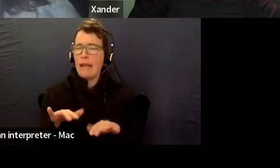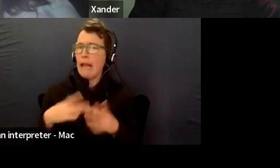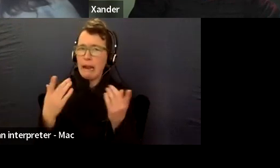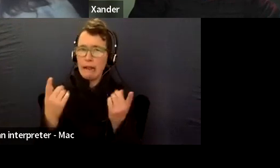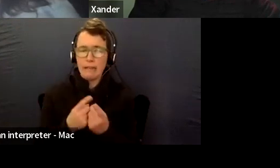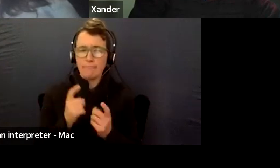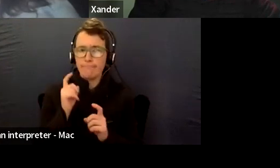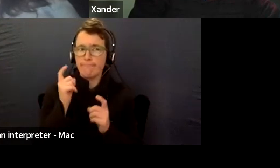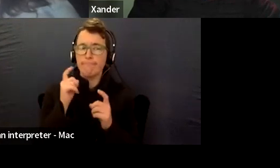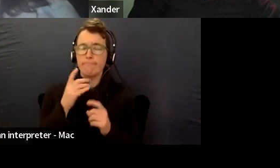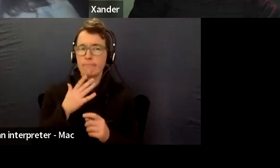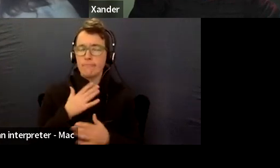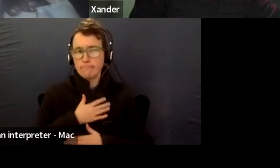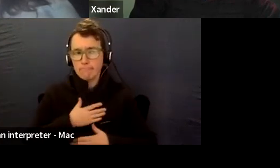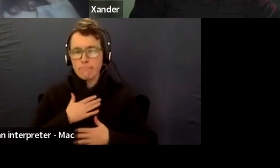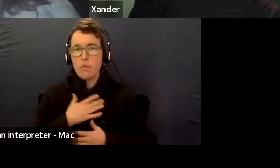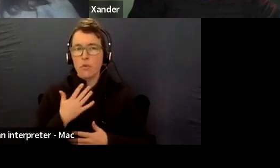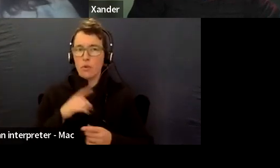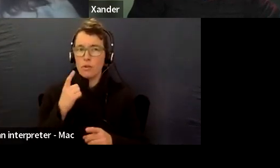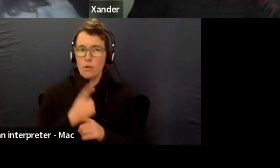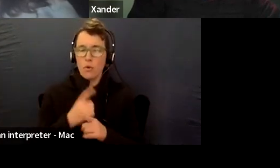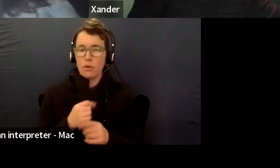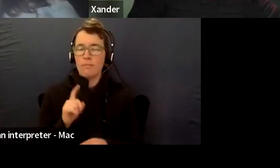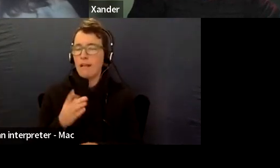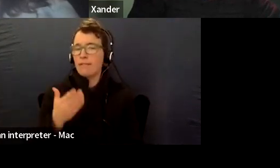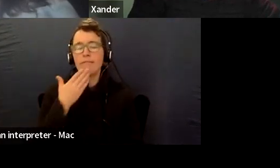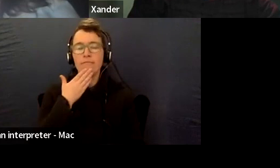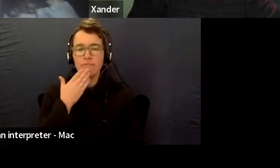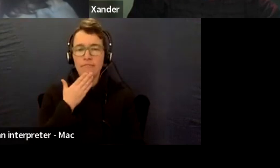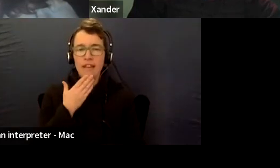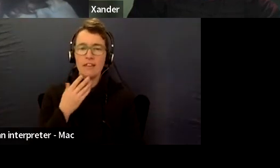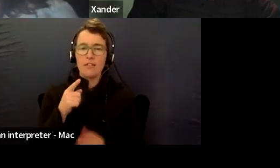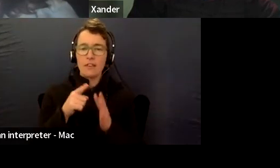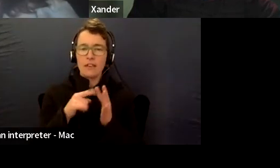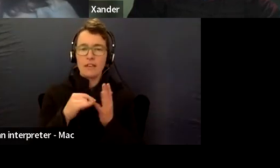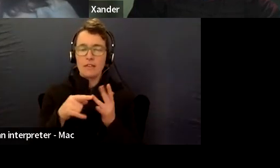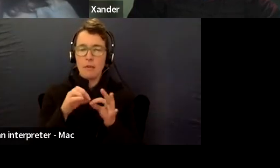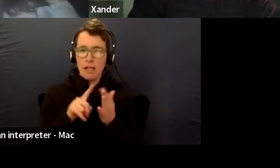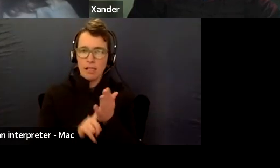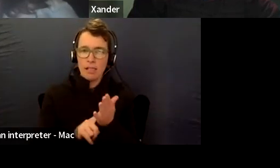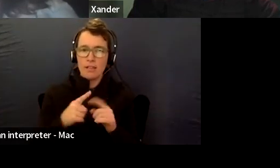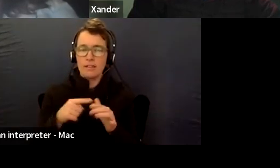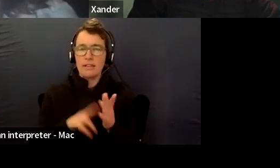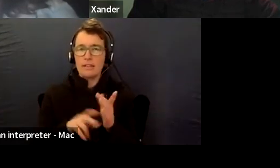But, a huge thank you to data Emily and Isabel for sharing their experiences and sharing their insights.